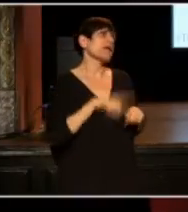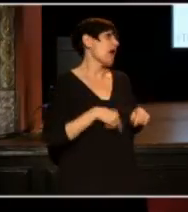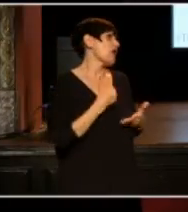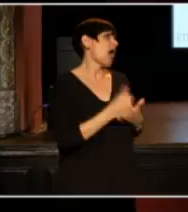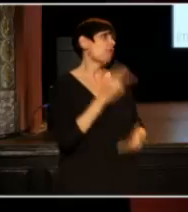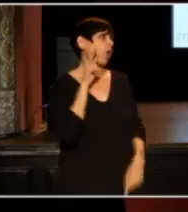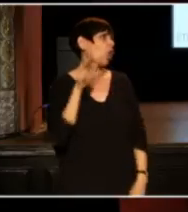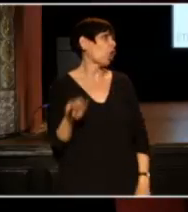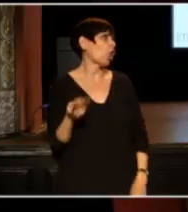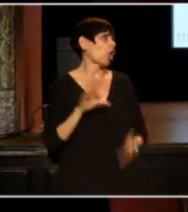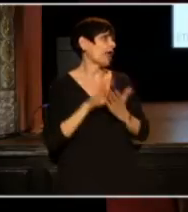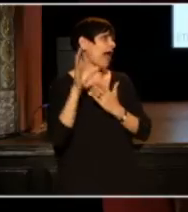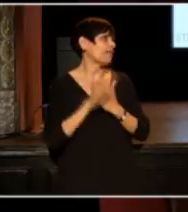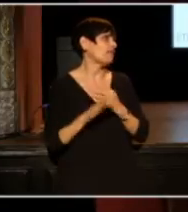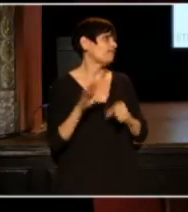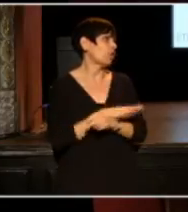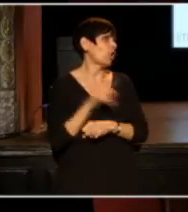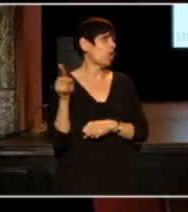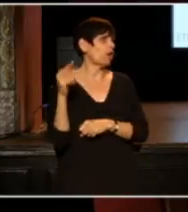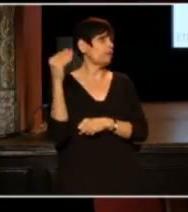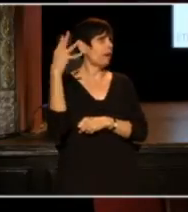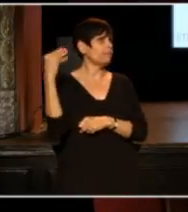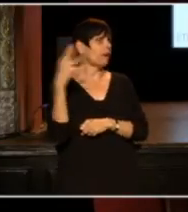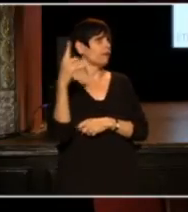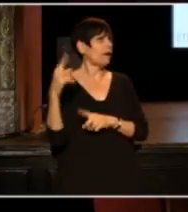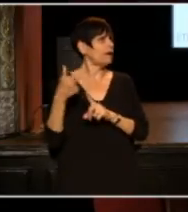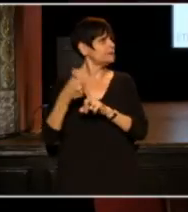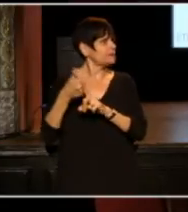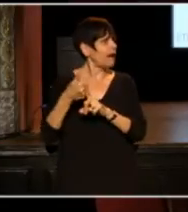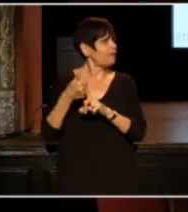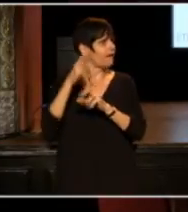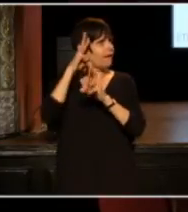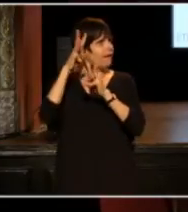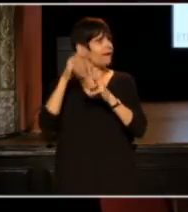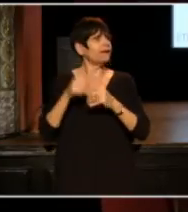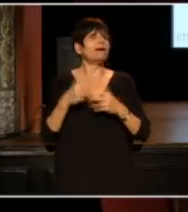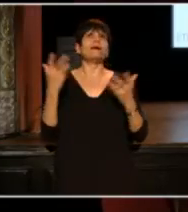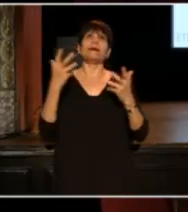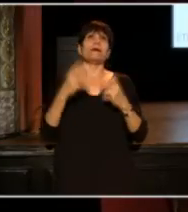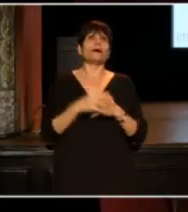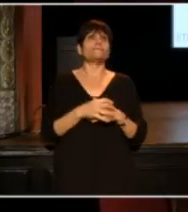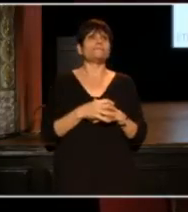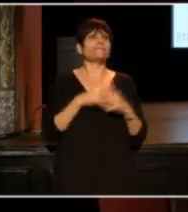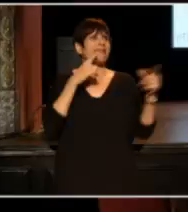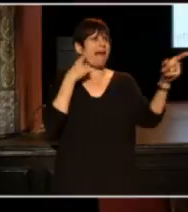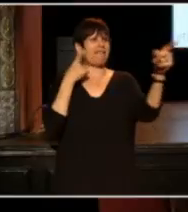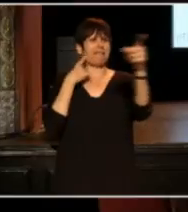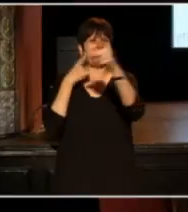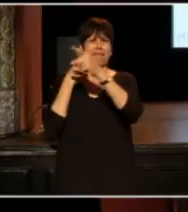"Cats" is playing, you know... I got to... "Cats", it's "Cats" come on!" Come on, they'll understand.